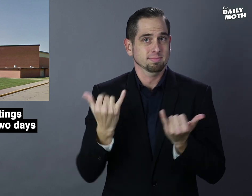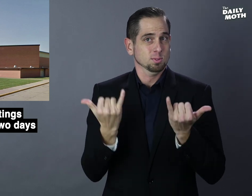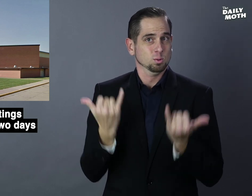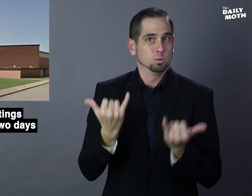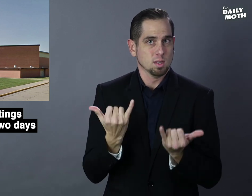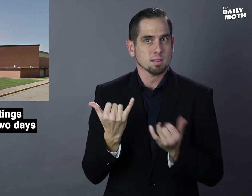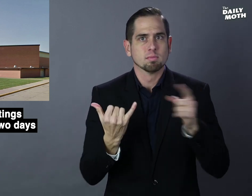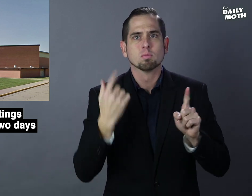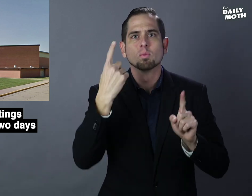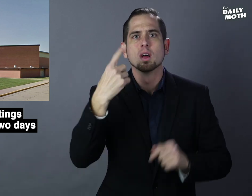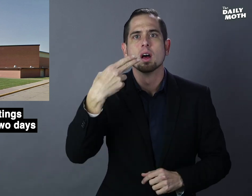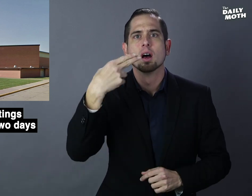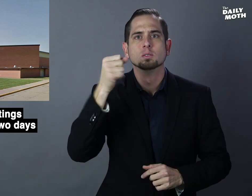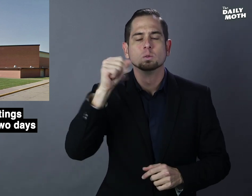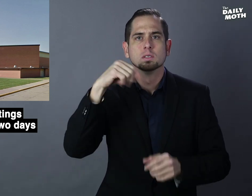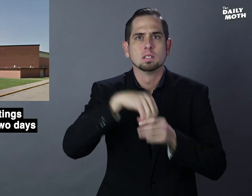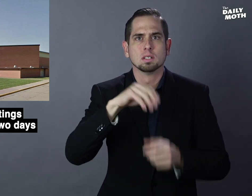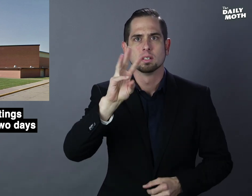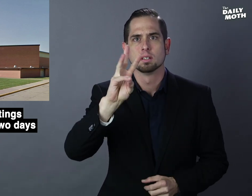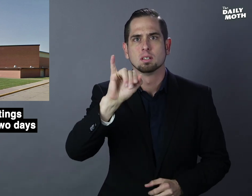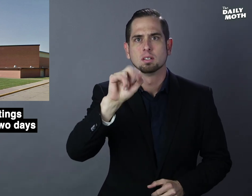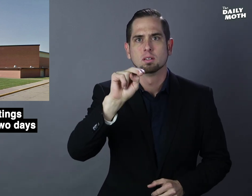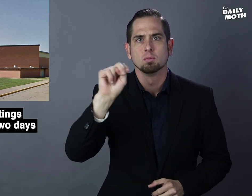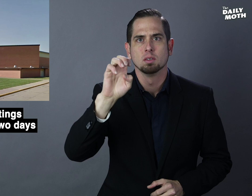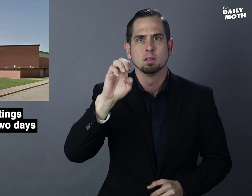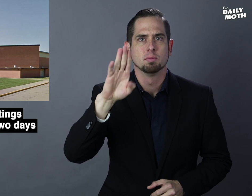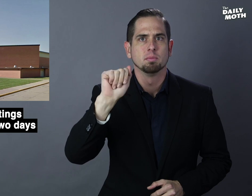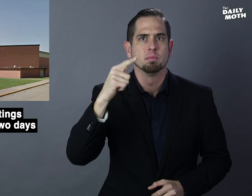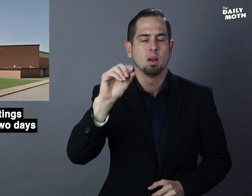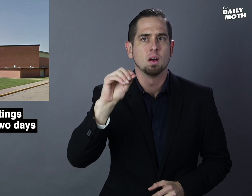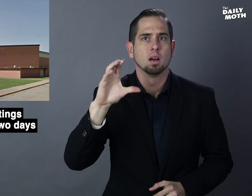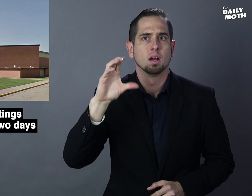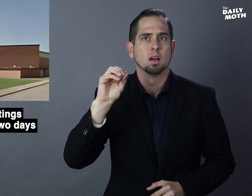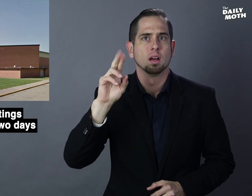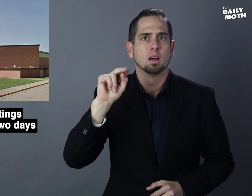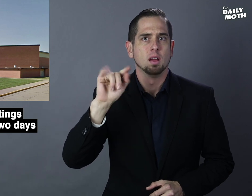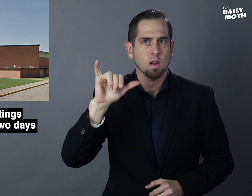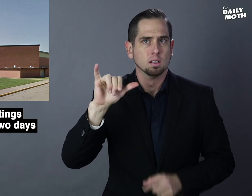Today at a high school in Winnebago County,